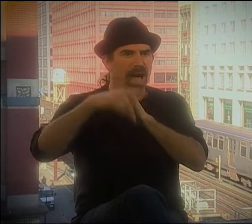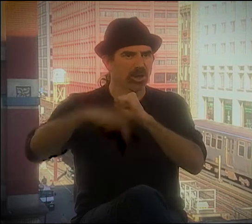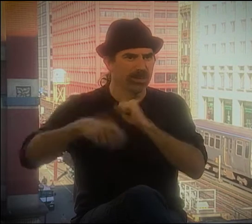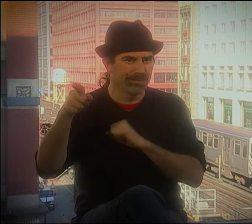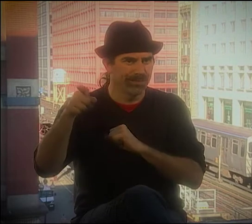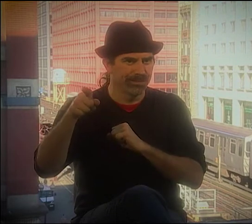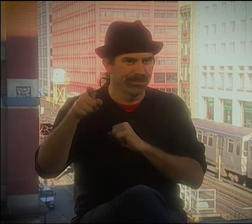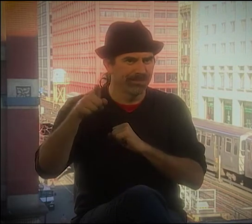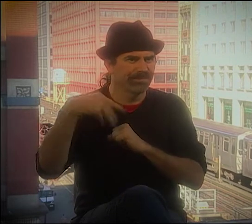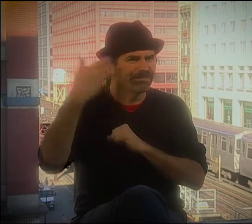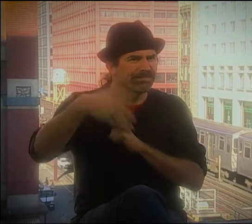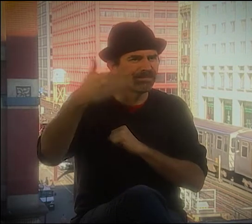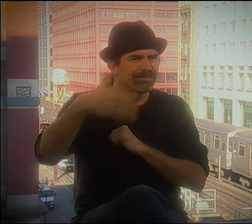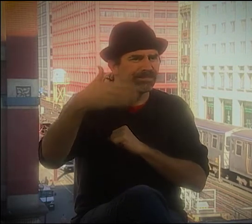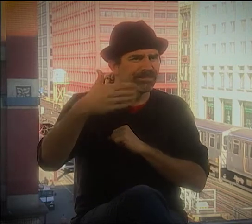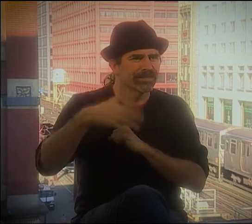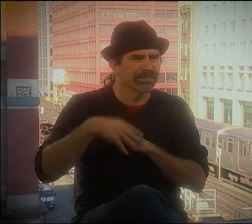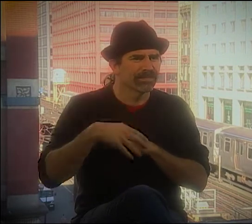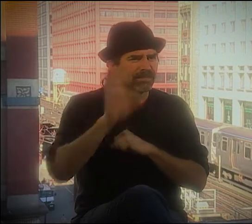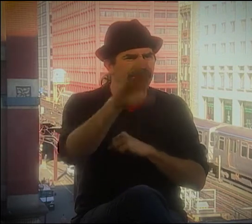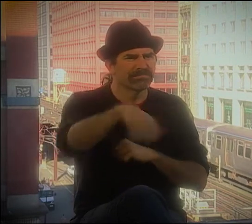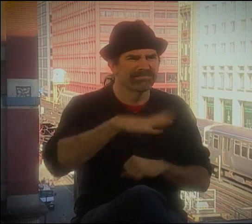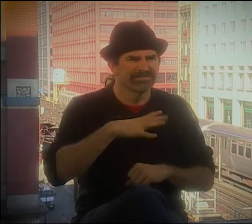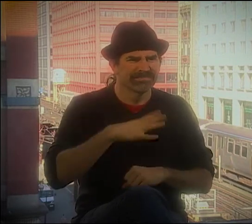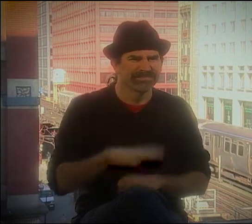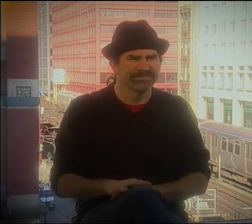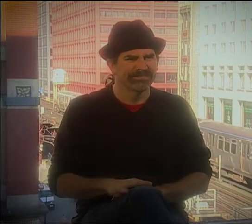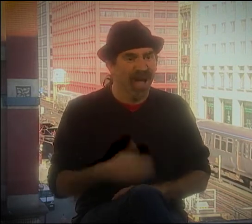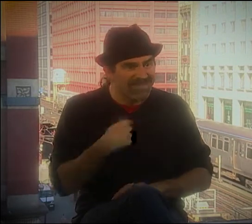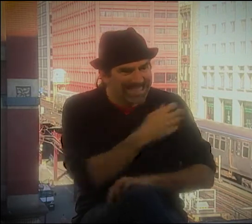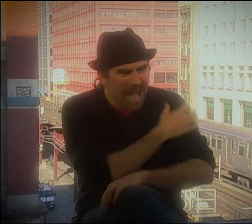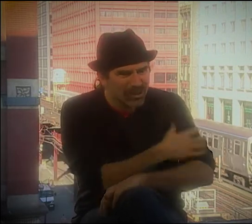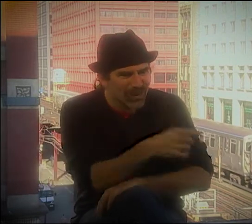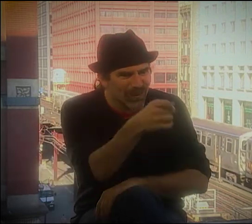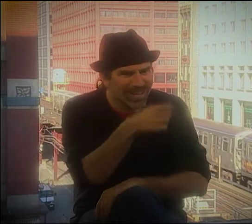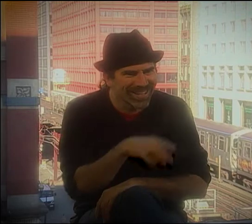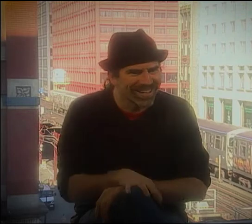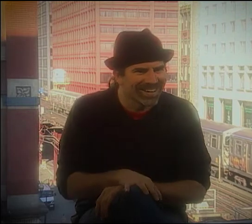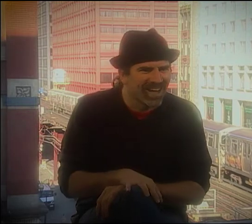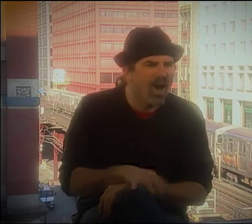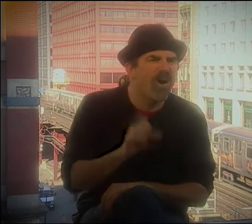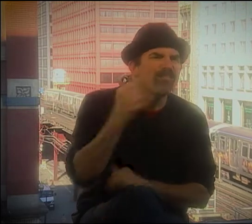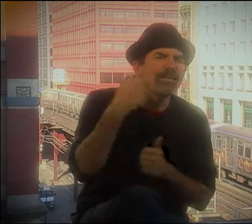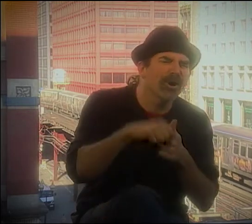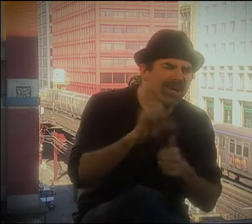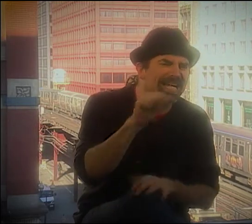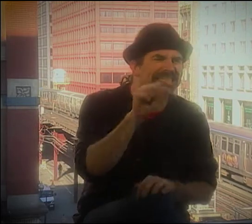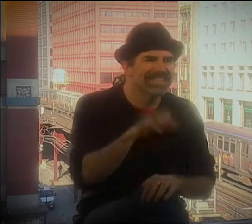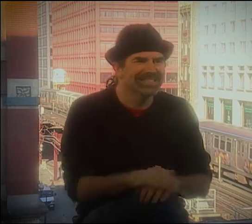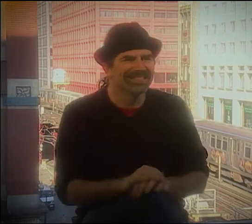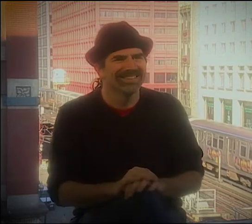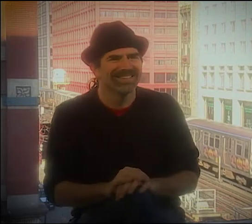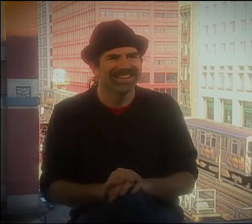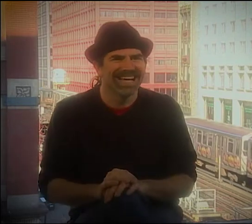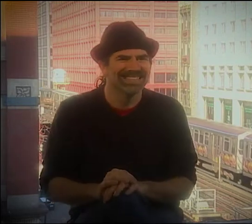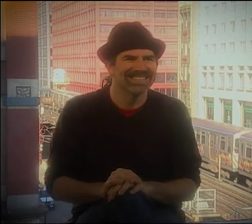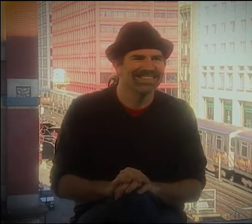LET ME GO BACK. THERE WAS DR. PANARA.